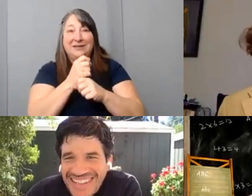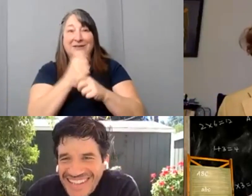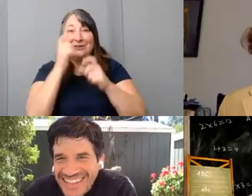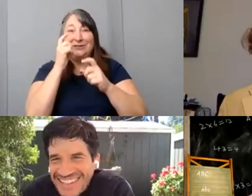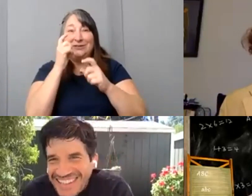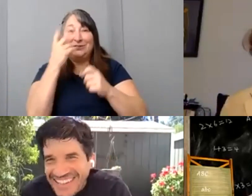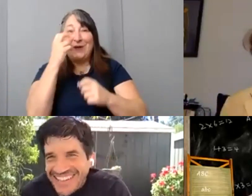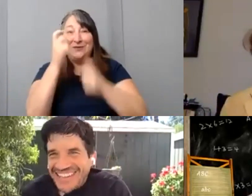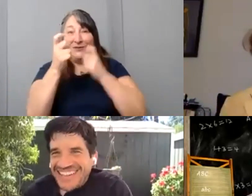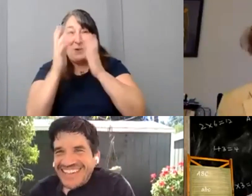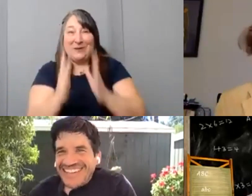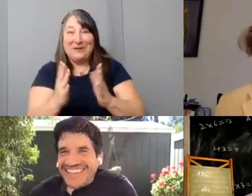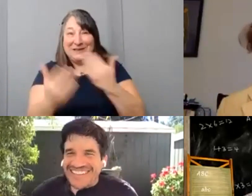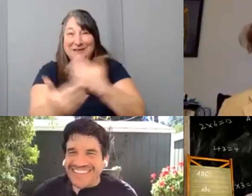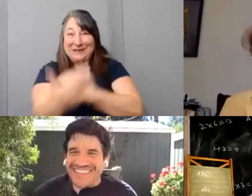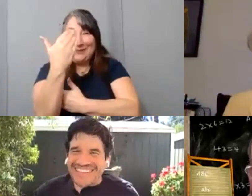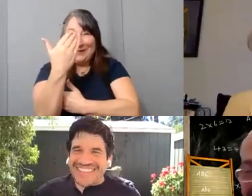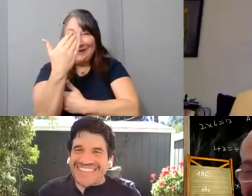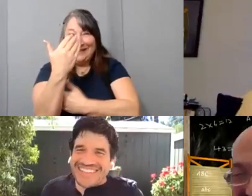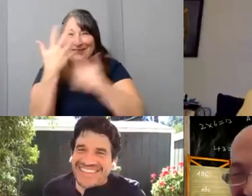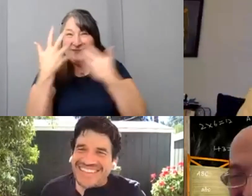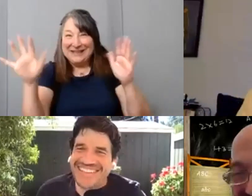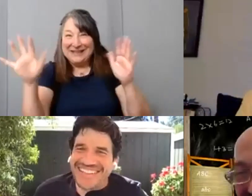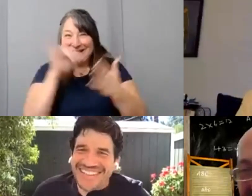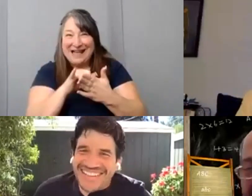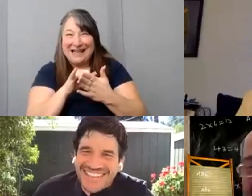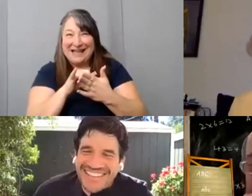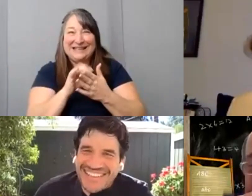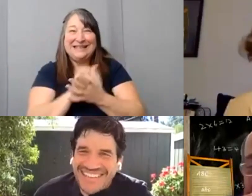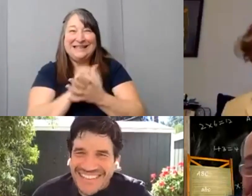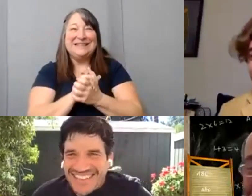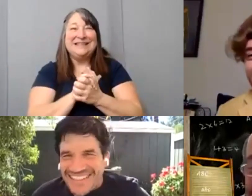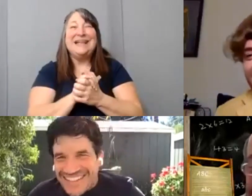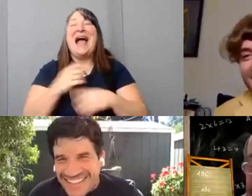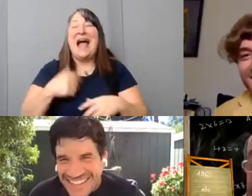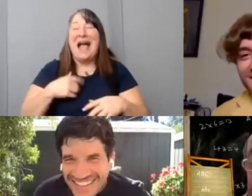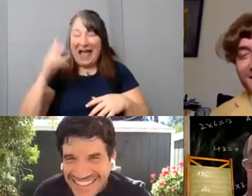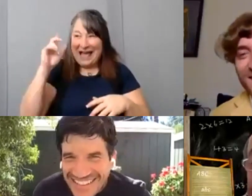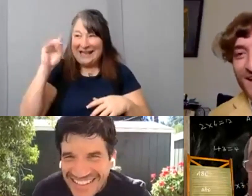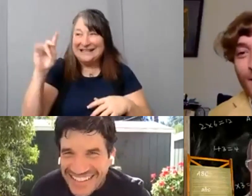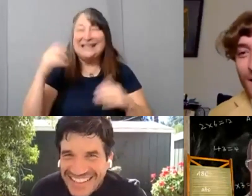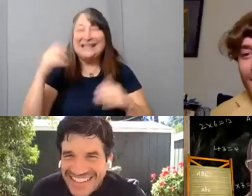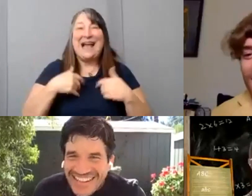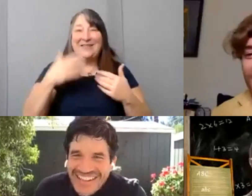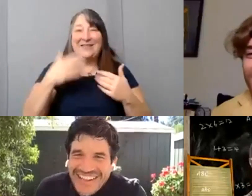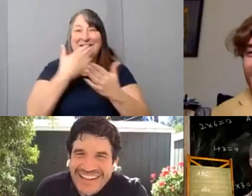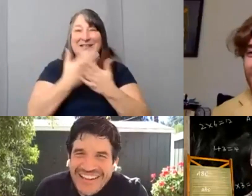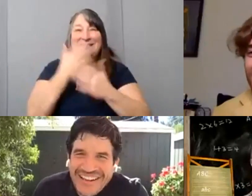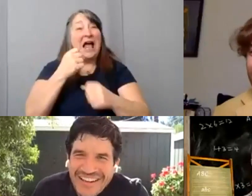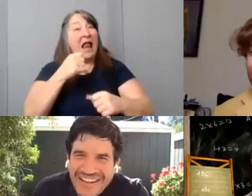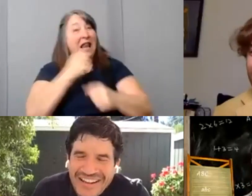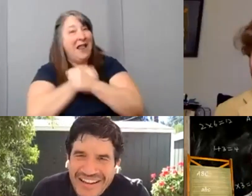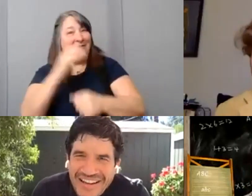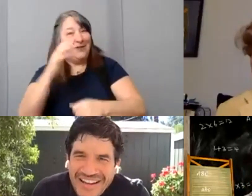[Nic] I did I did. [Danny] I love your hair. I love your hair today. You look like you're an